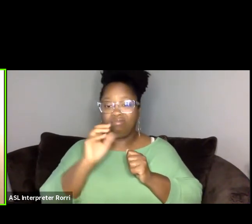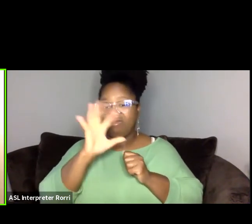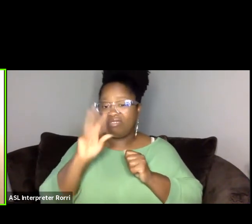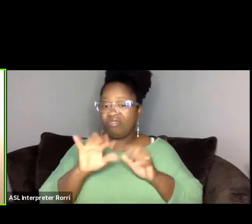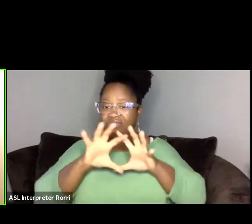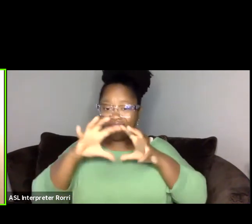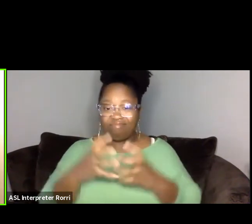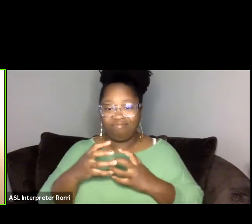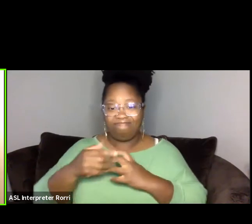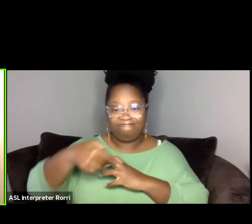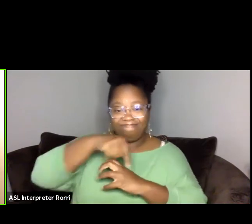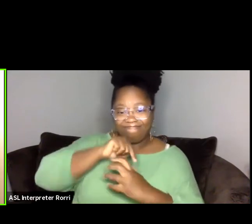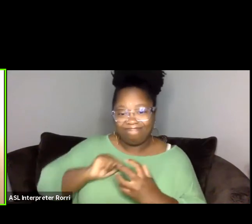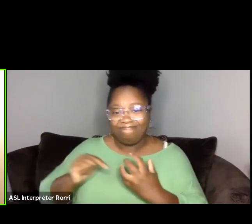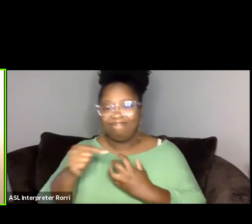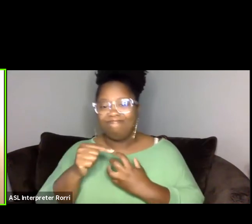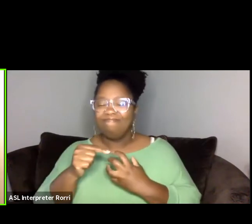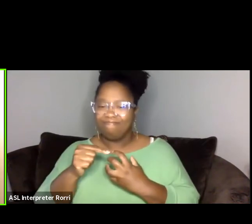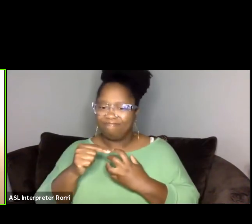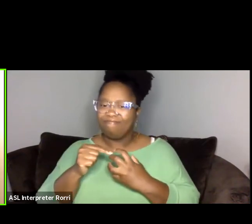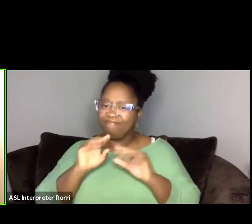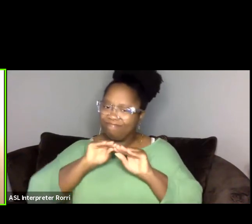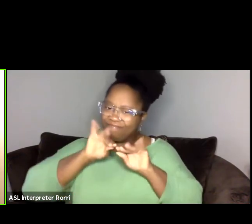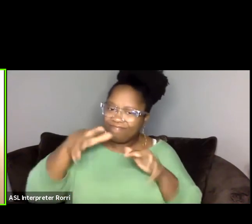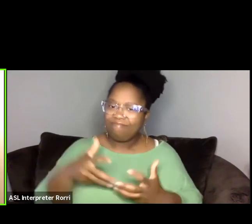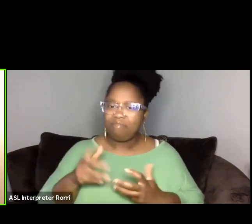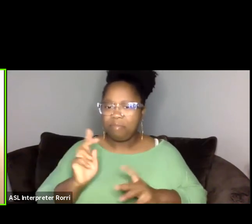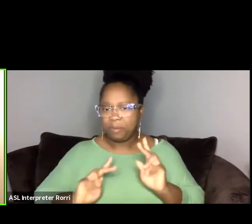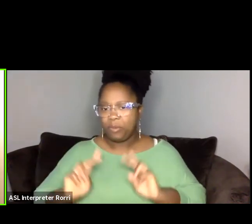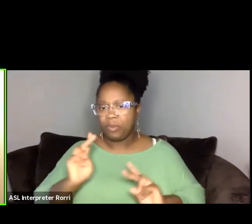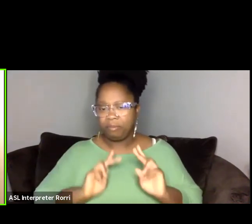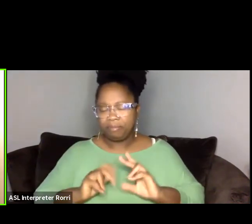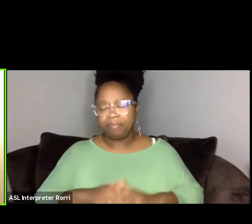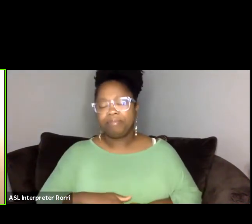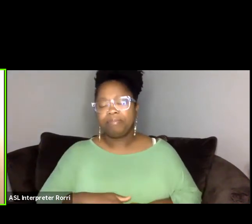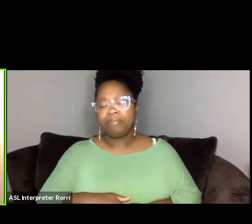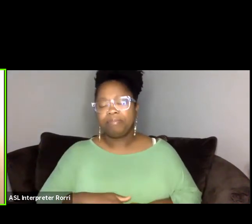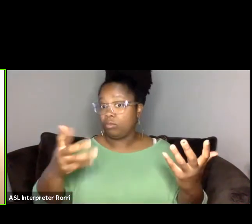And so, yes, so Karishma, I feel like I'm talking a lot,